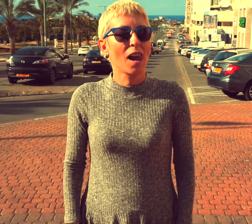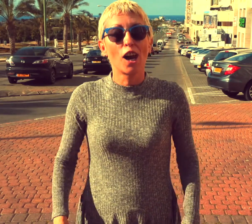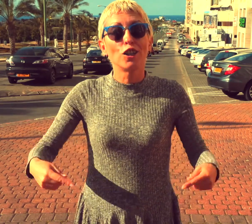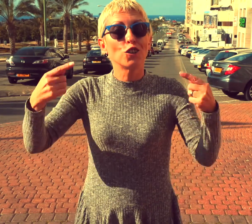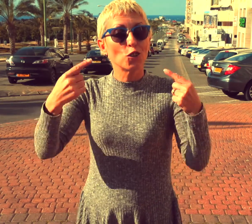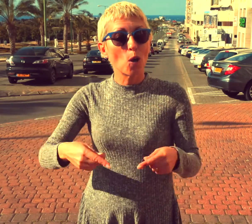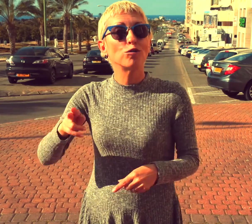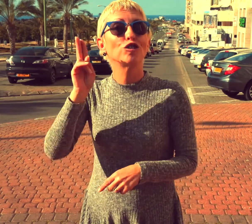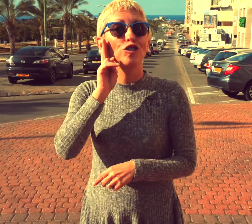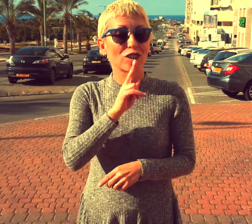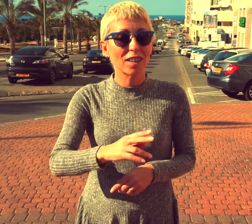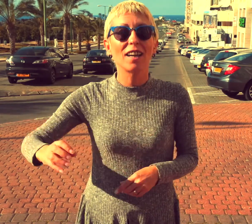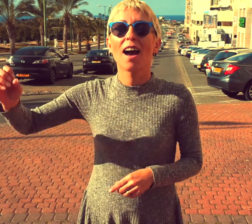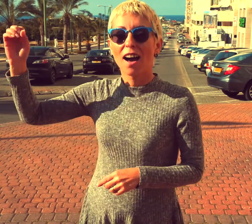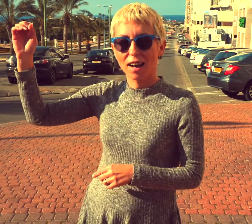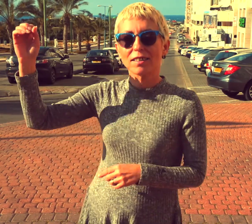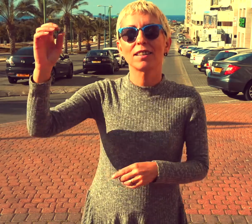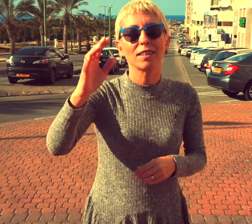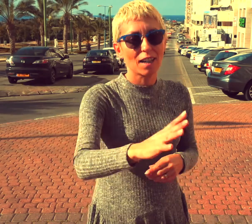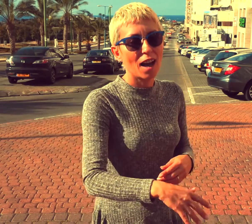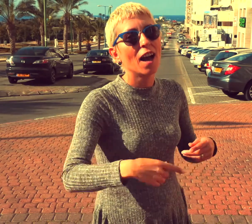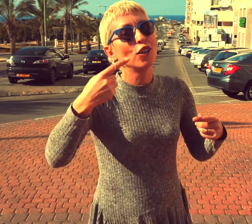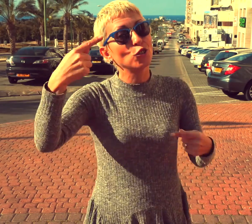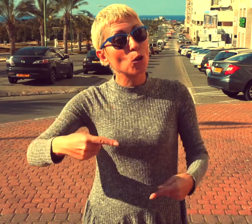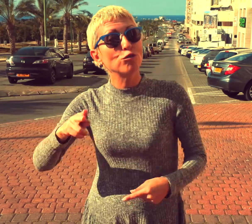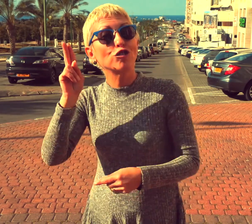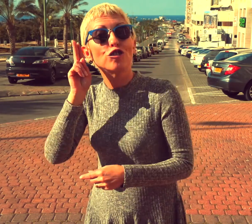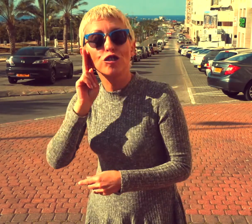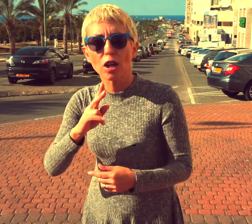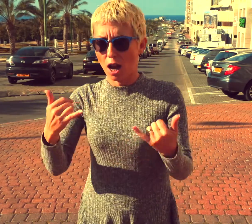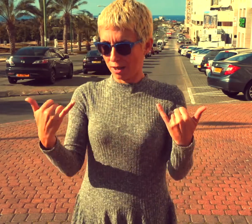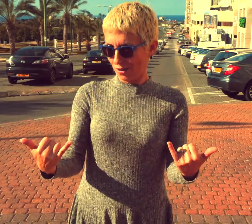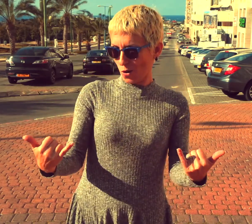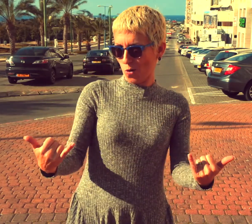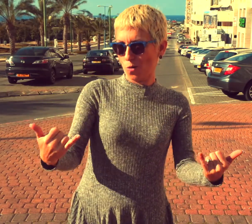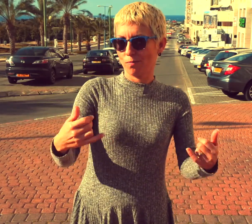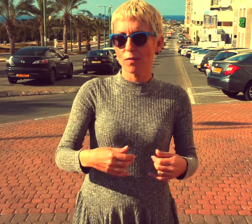Friday is come Today is Friday